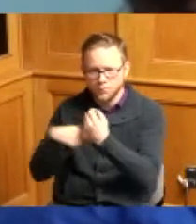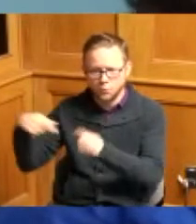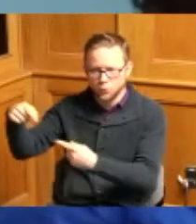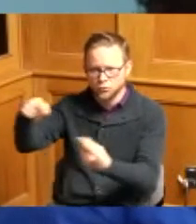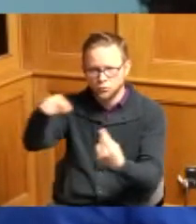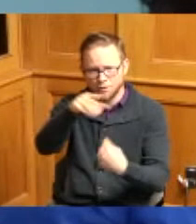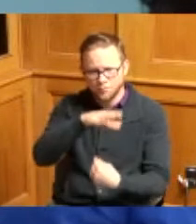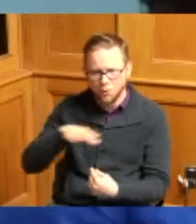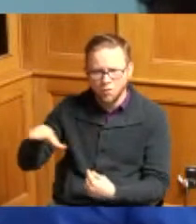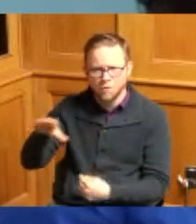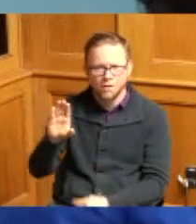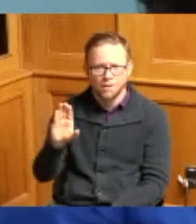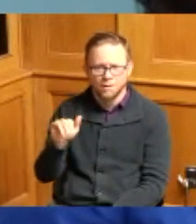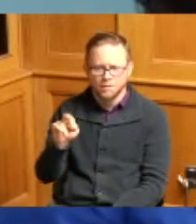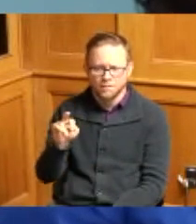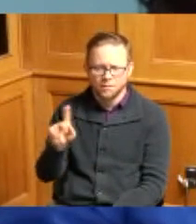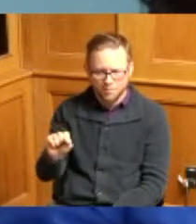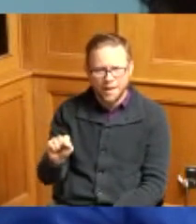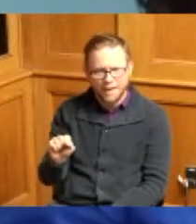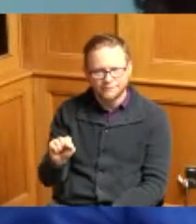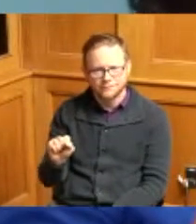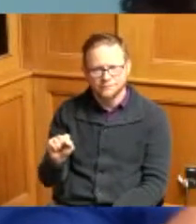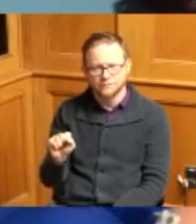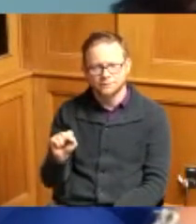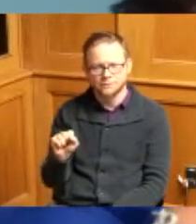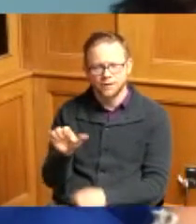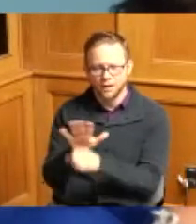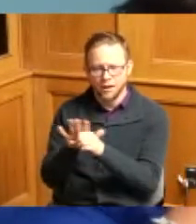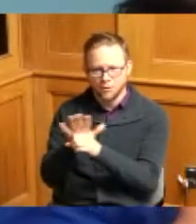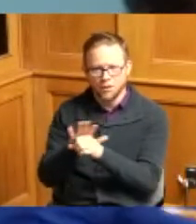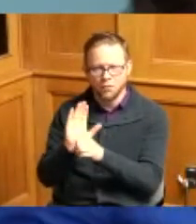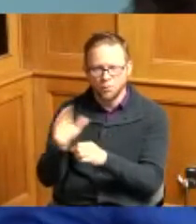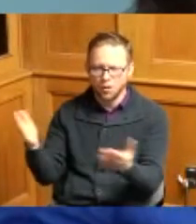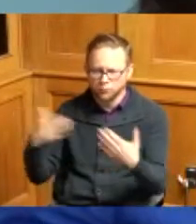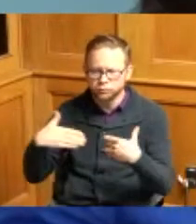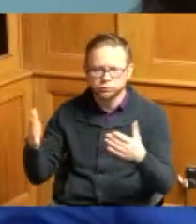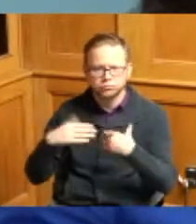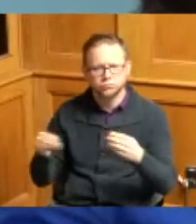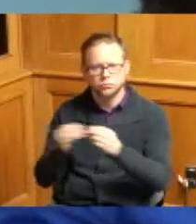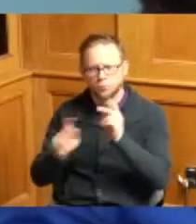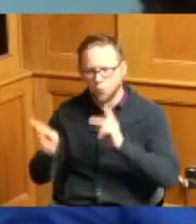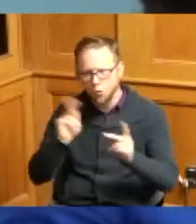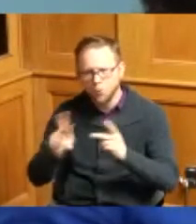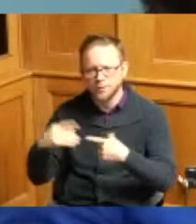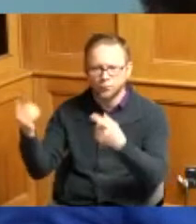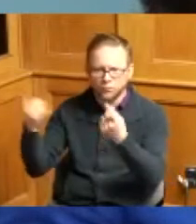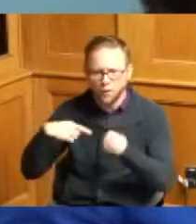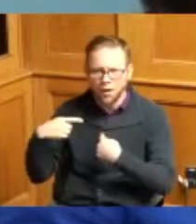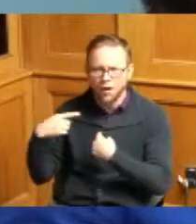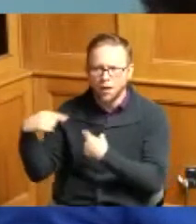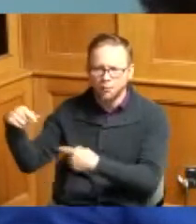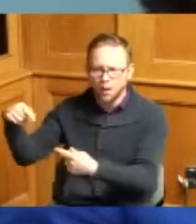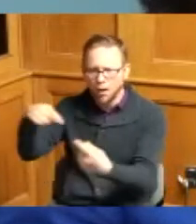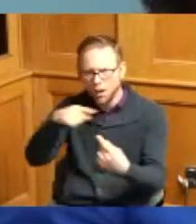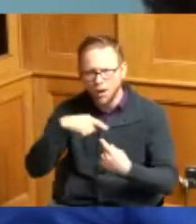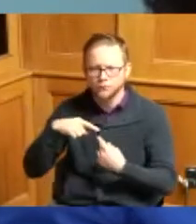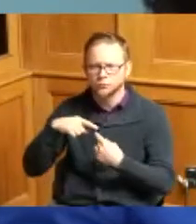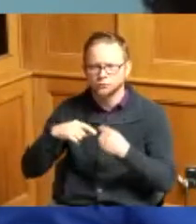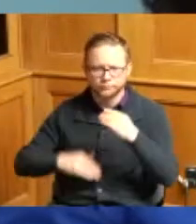on the banks to bring in obviously more tourists to book rooms and be around so very excited about